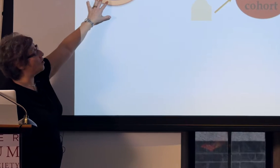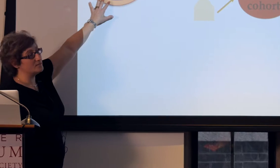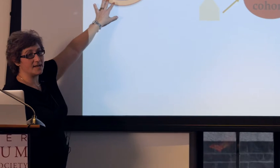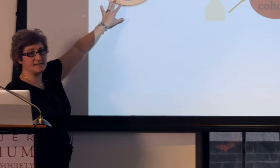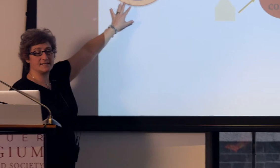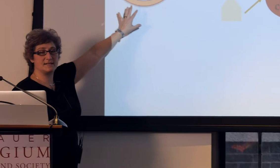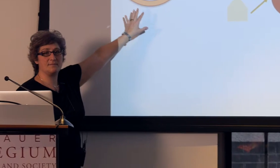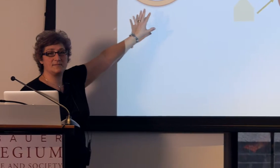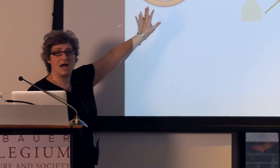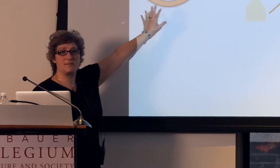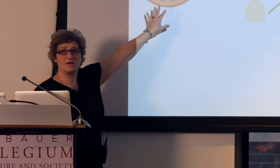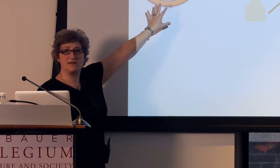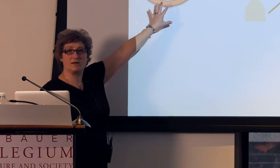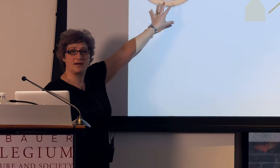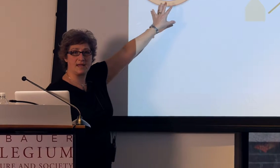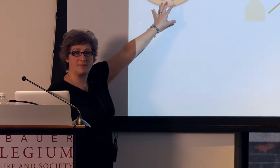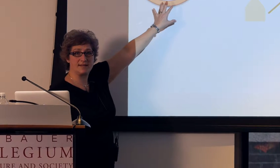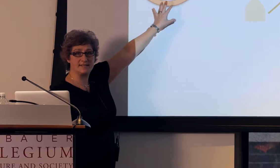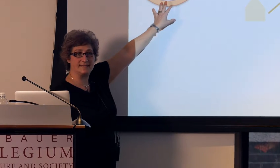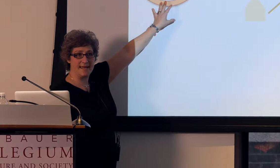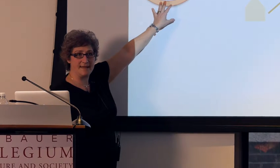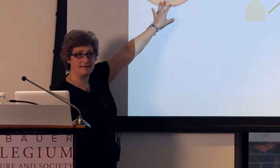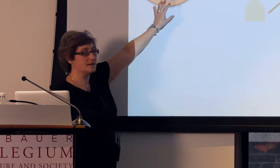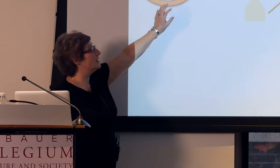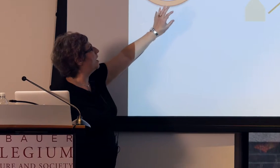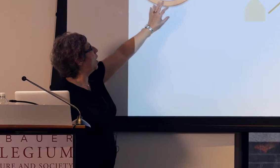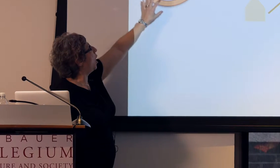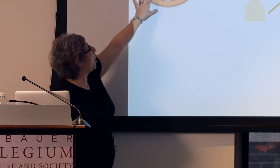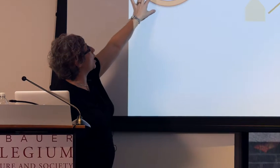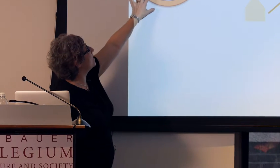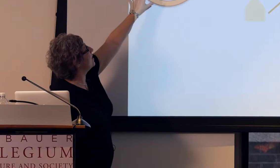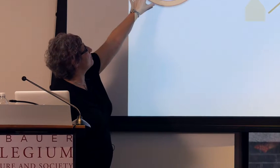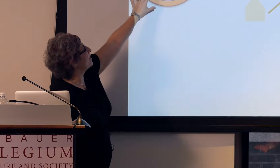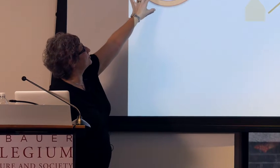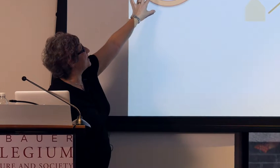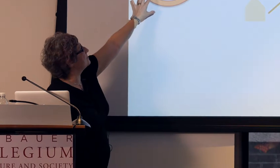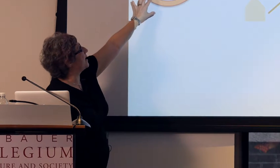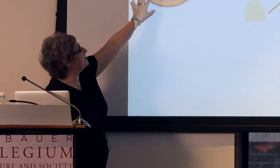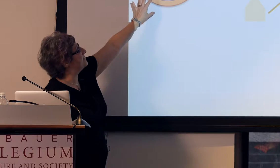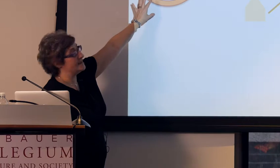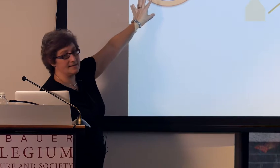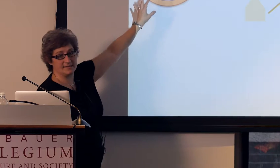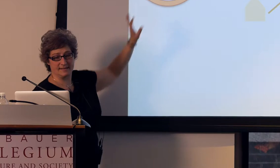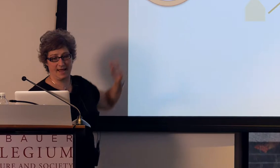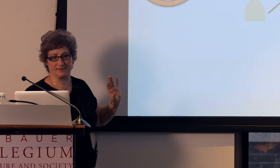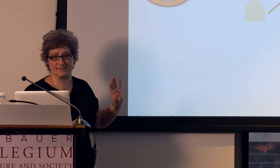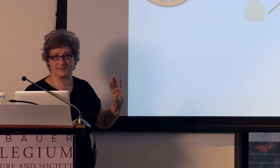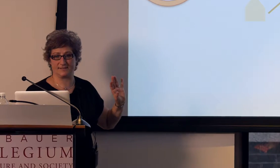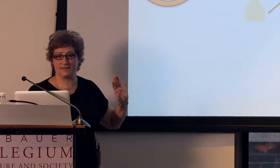The homesign systems I'm gonna be talking about today are represented by these houses, okay,